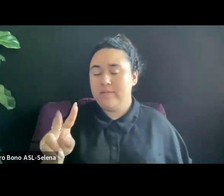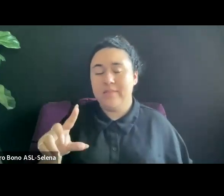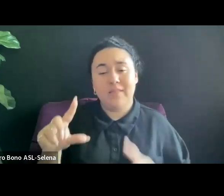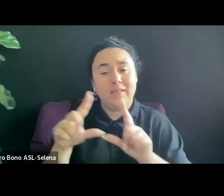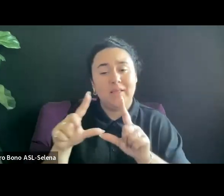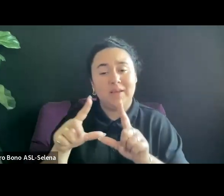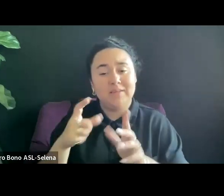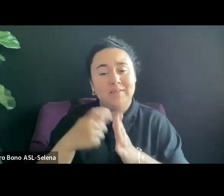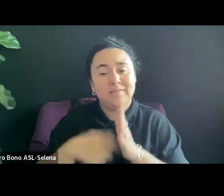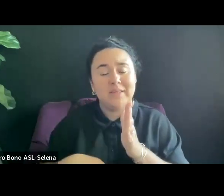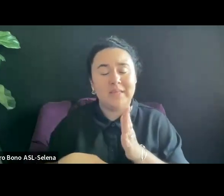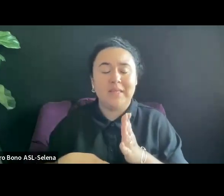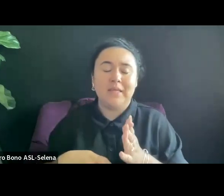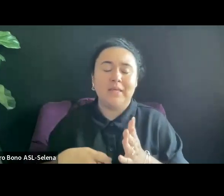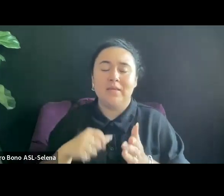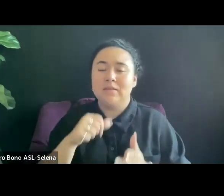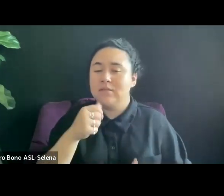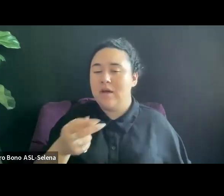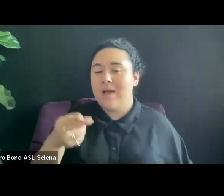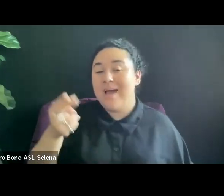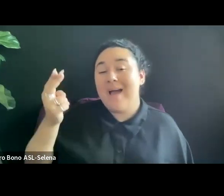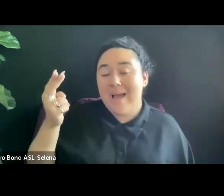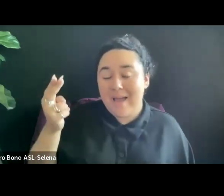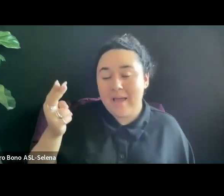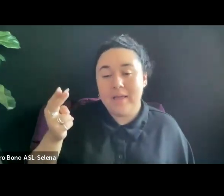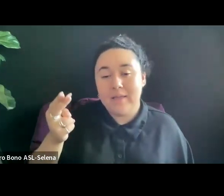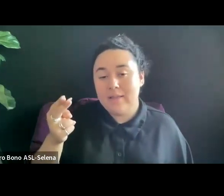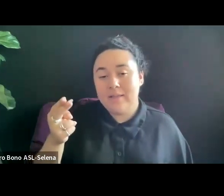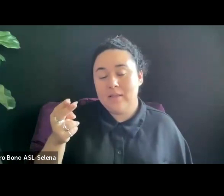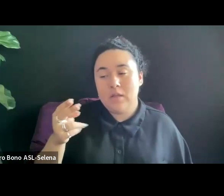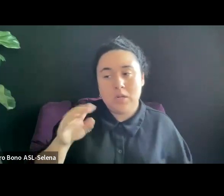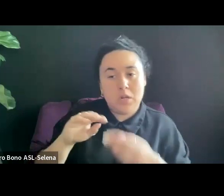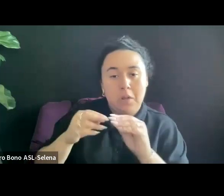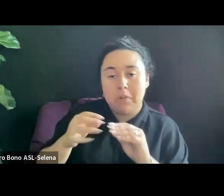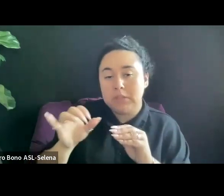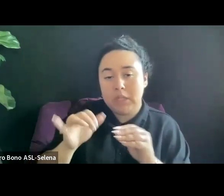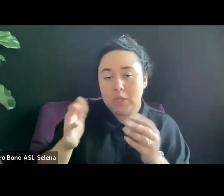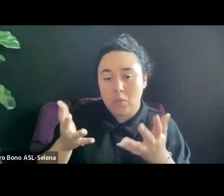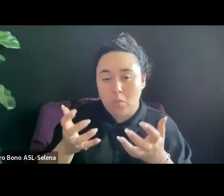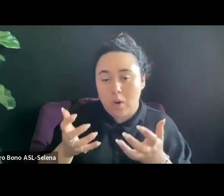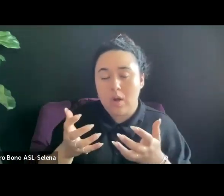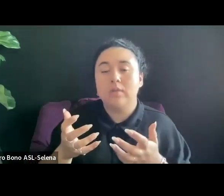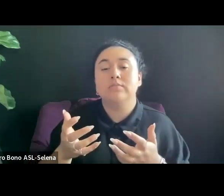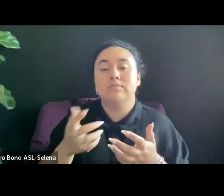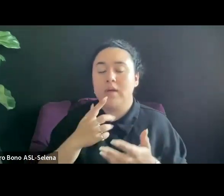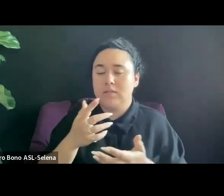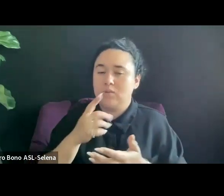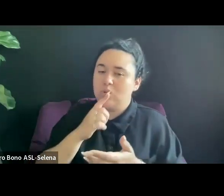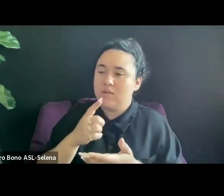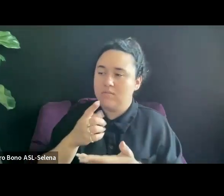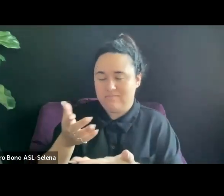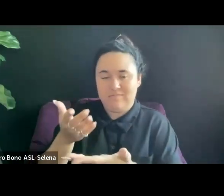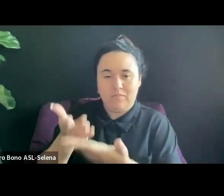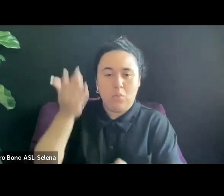MIGHT WANT IS THAT IT IS VALUABLE SEAL OF APPROVAL YOU CAN USE TO EXPAND YOUR DISTRIBUTION NETWORK.